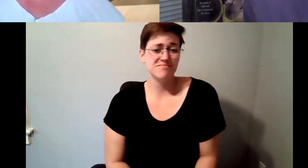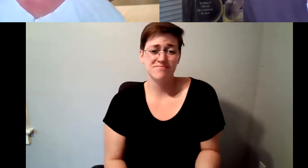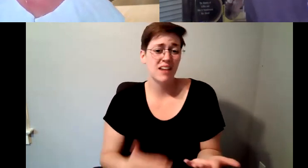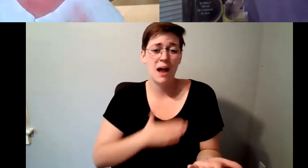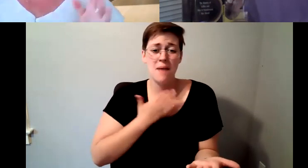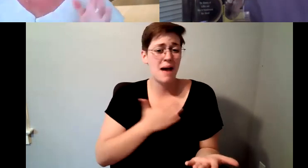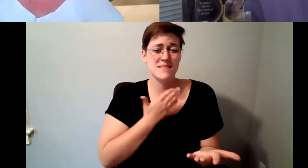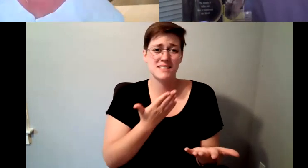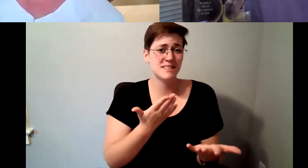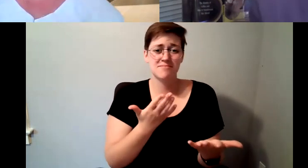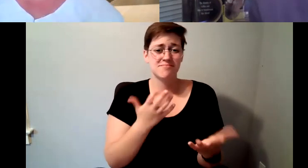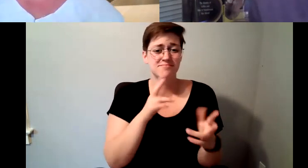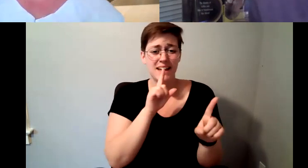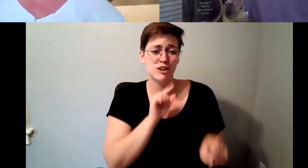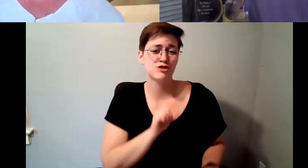Kelly Redder: and I'll take care of that the end.